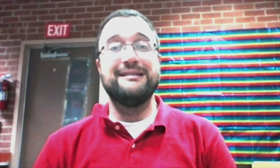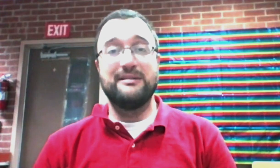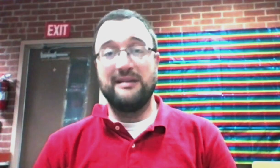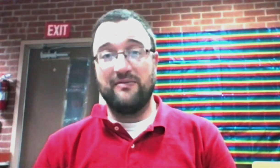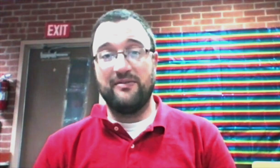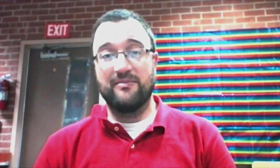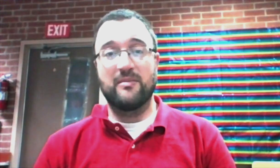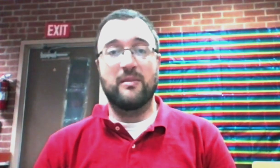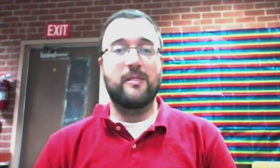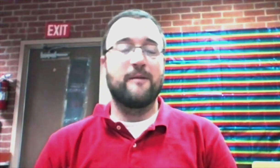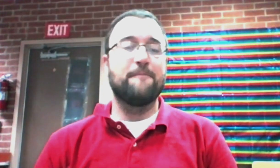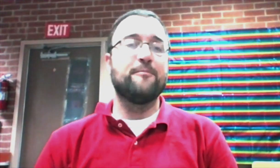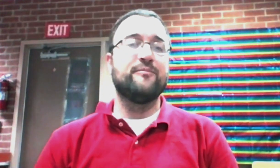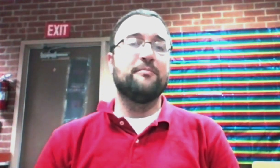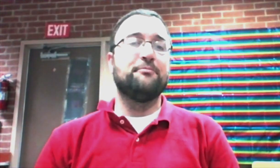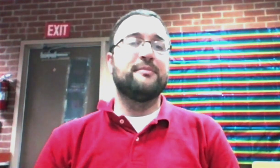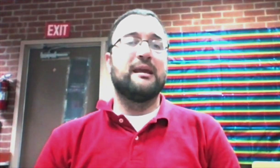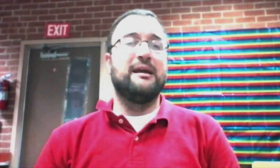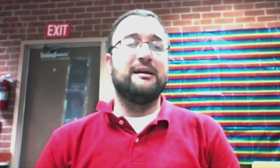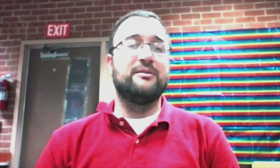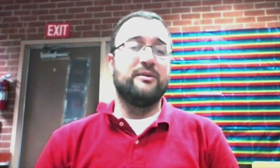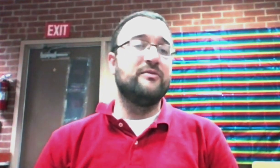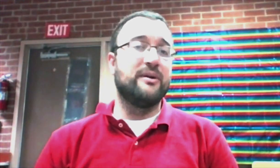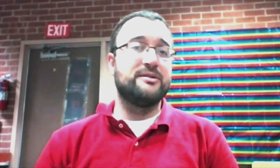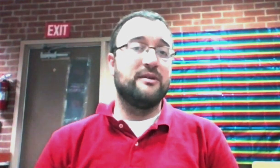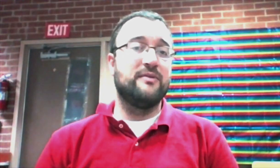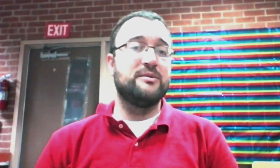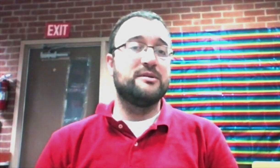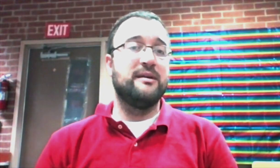It's a little tough and I mean very tough I would say.